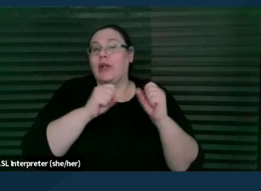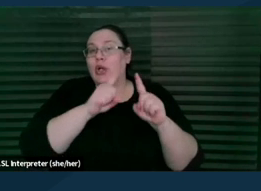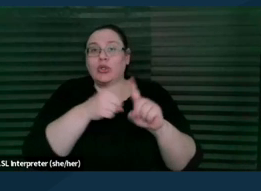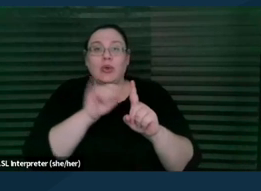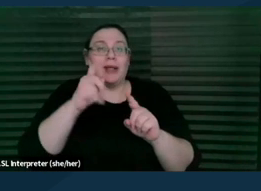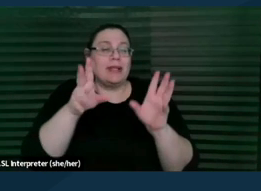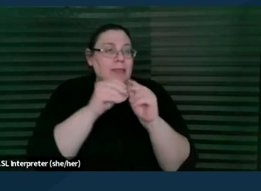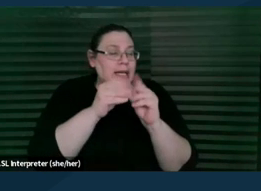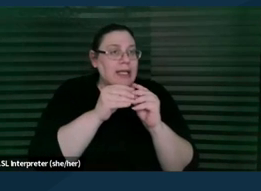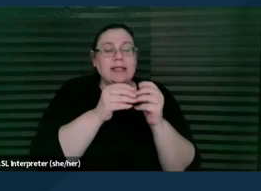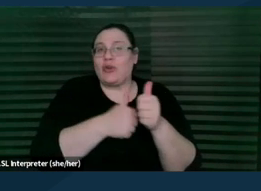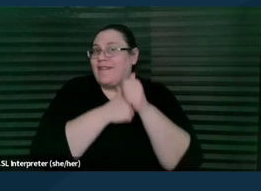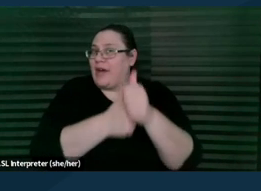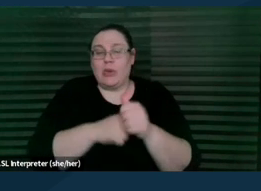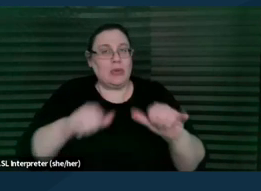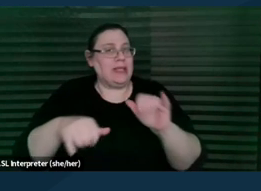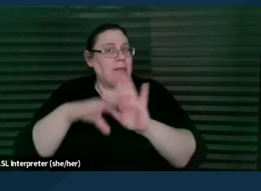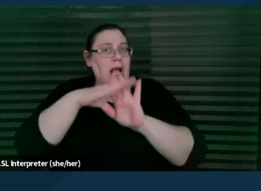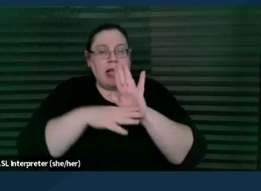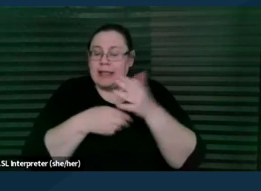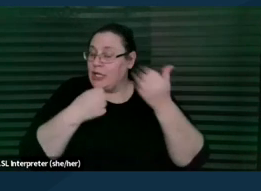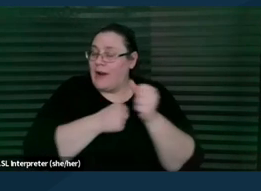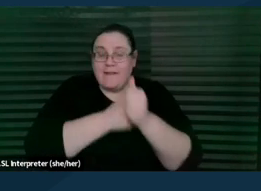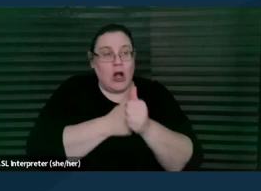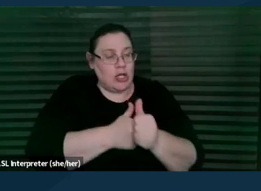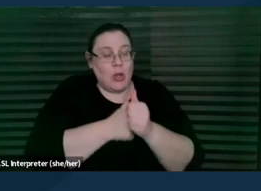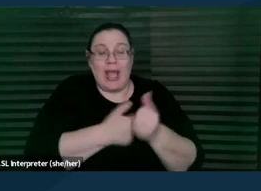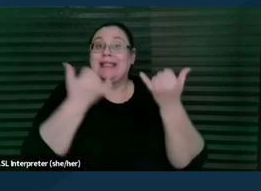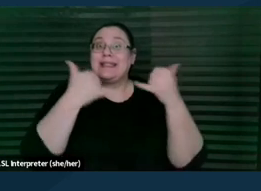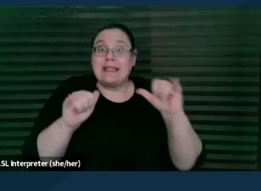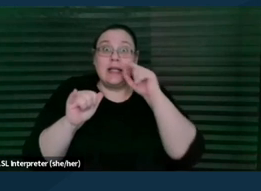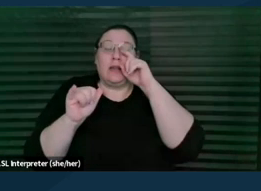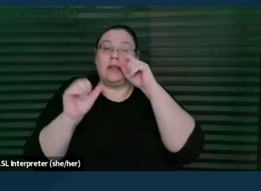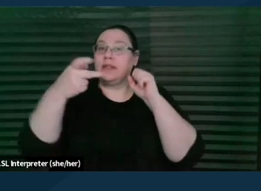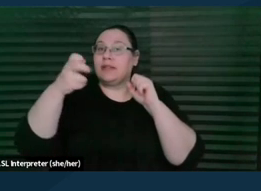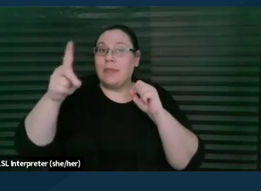we've talked about today and still had a special ed director, you know, follow up and say,